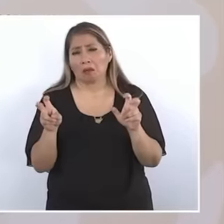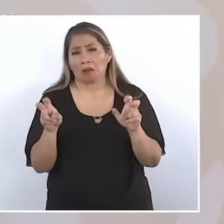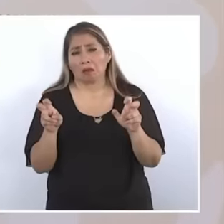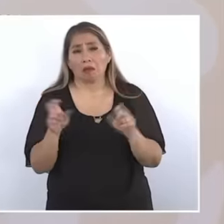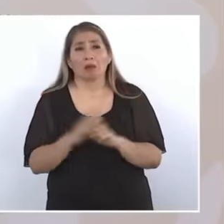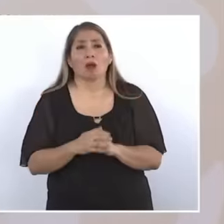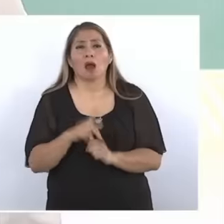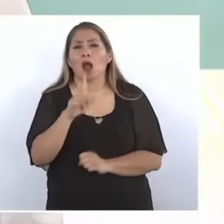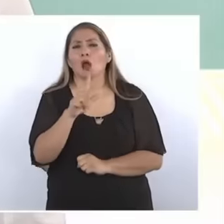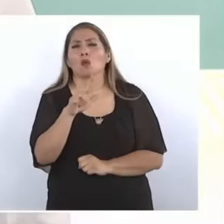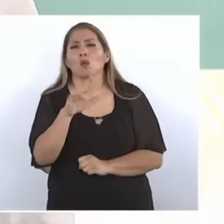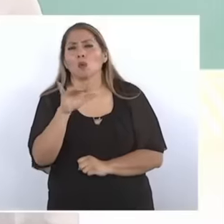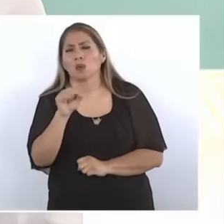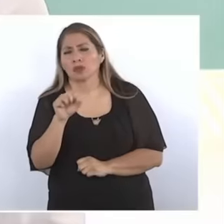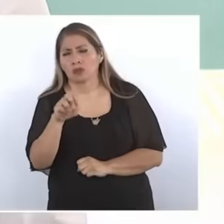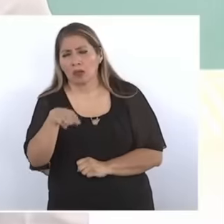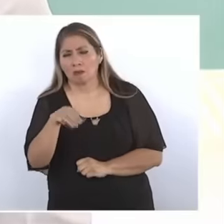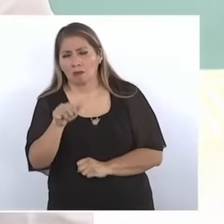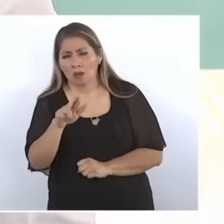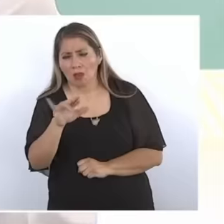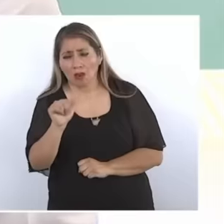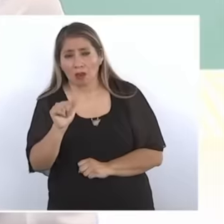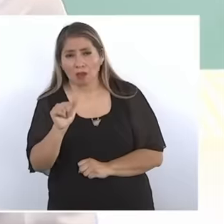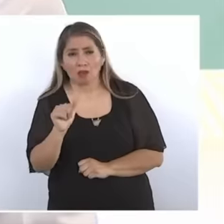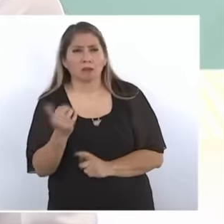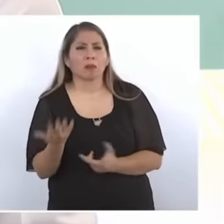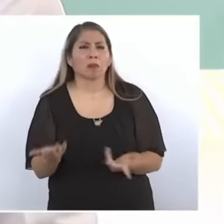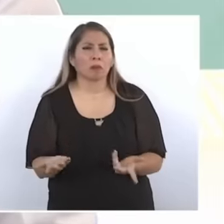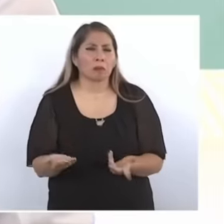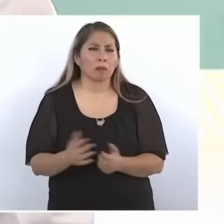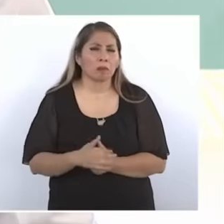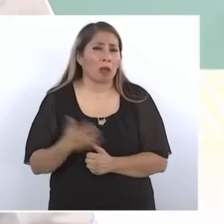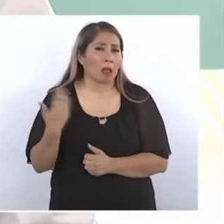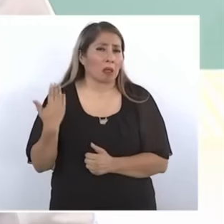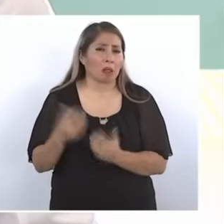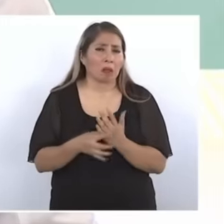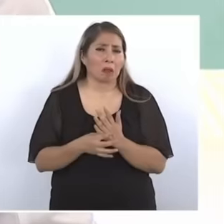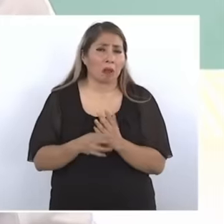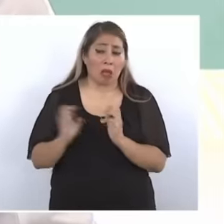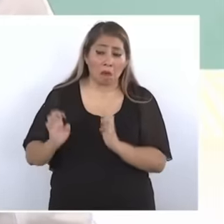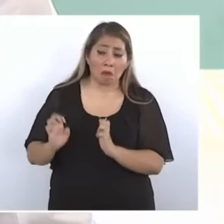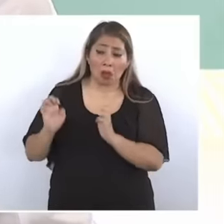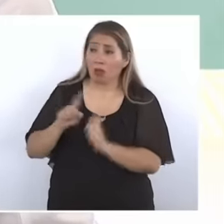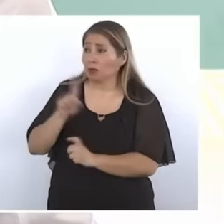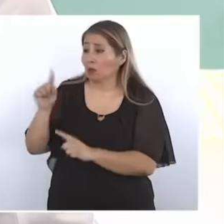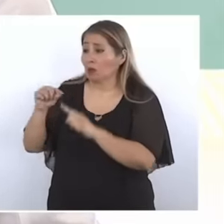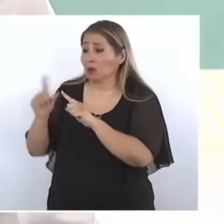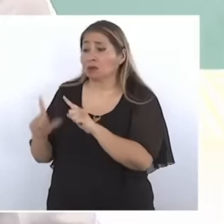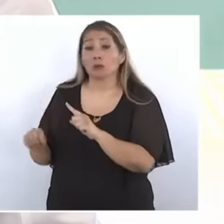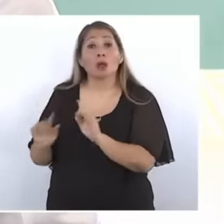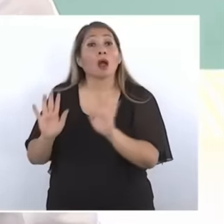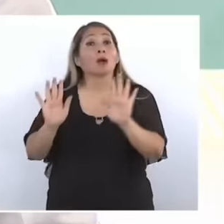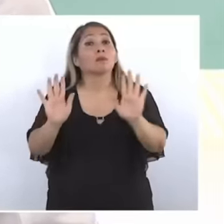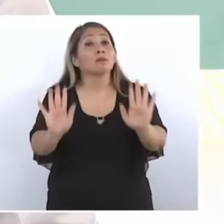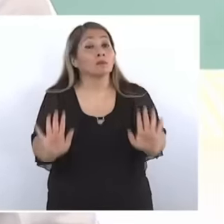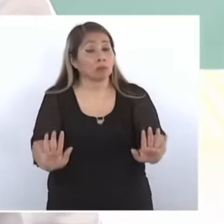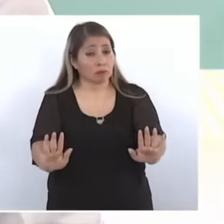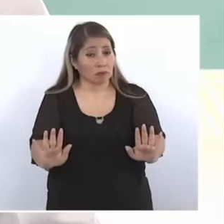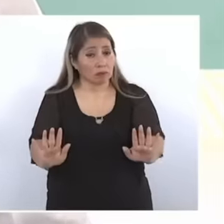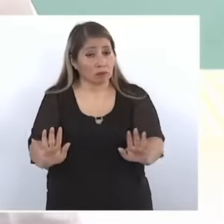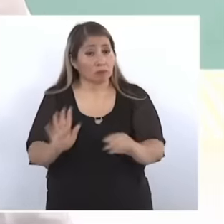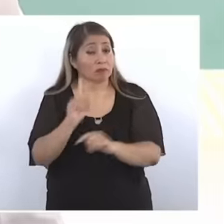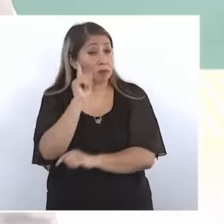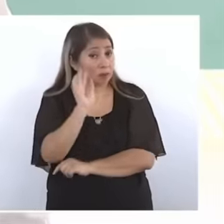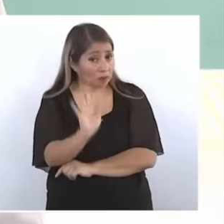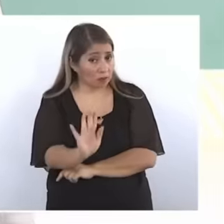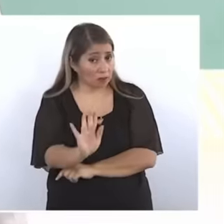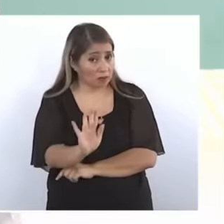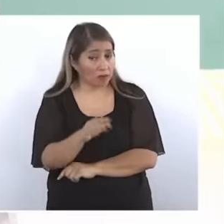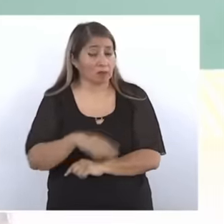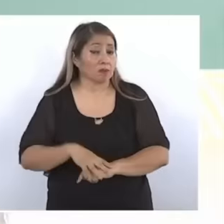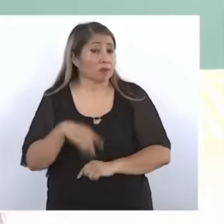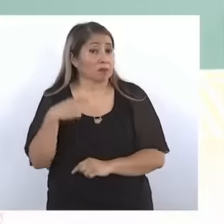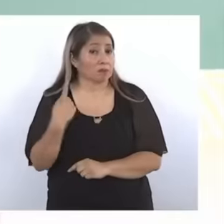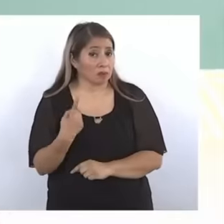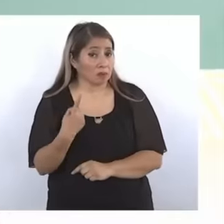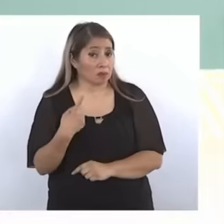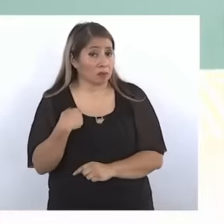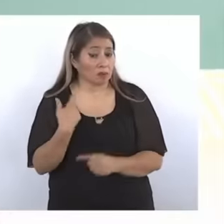María mentioned it, and at the National Palace I told her there are two options: one is to pay the compensation